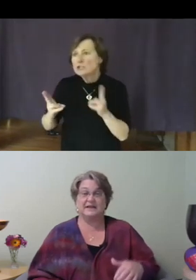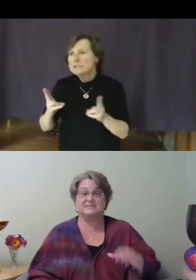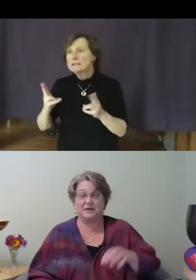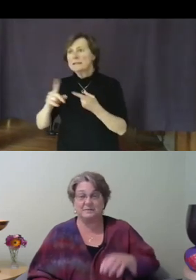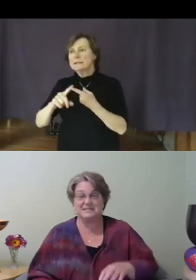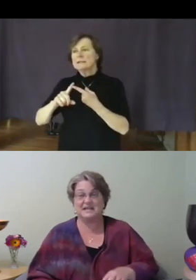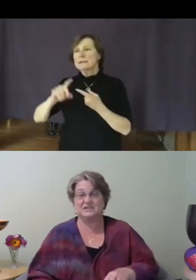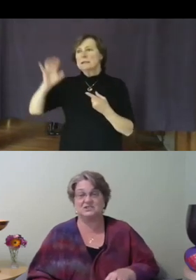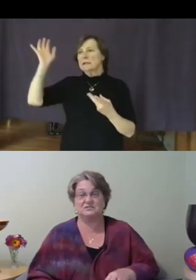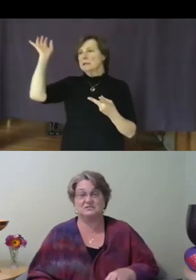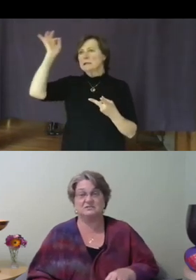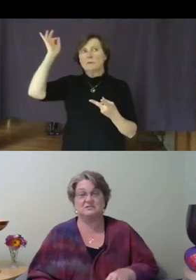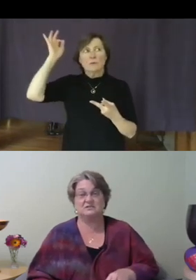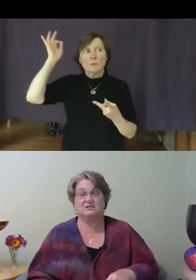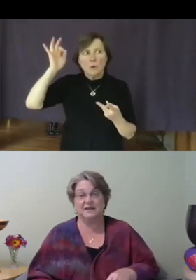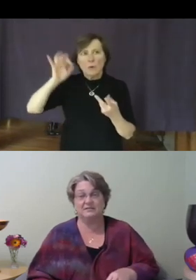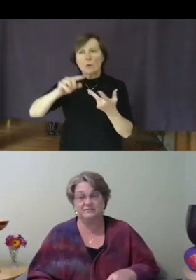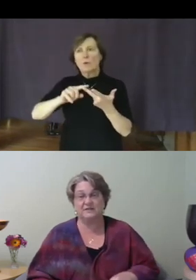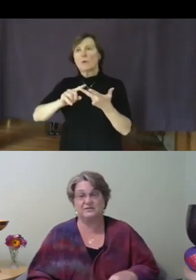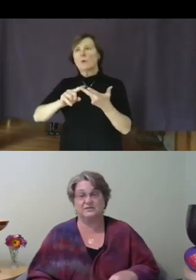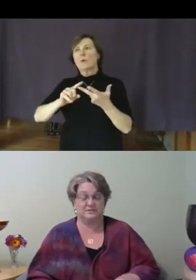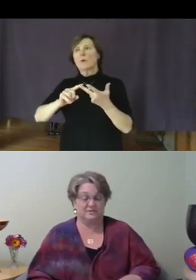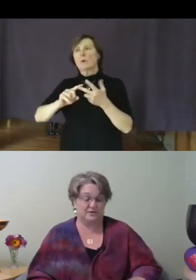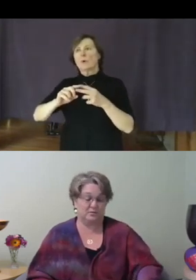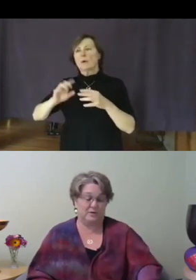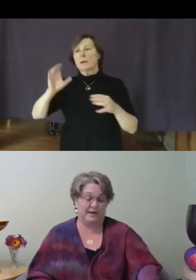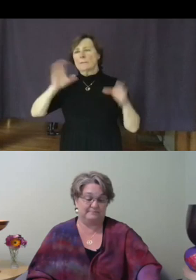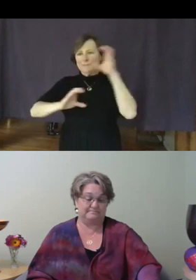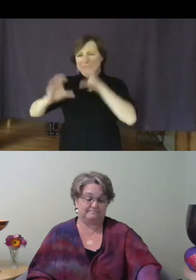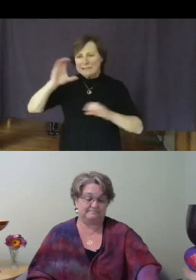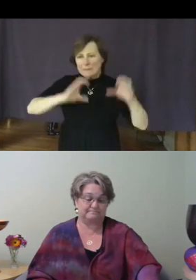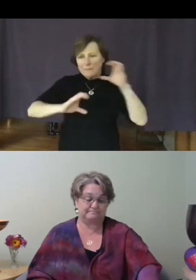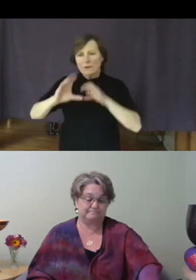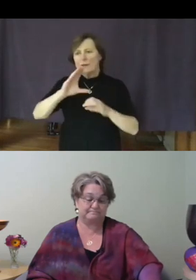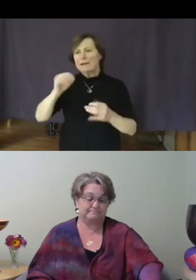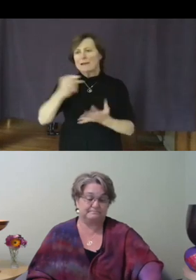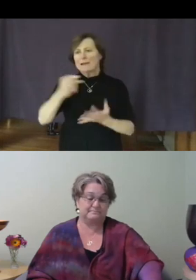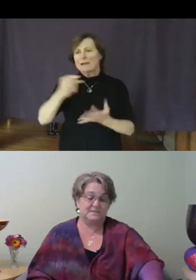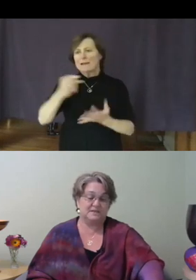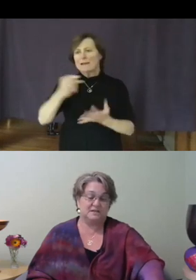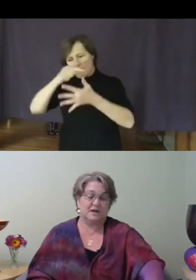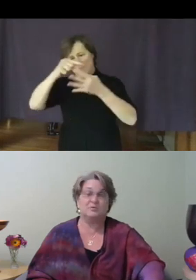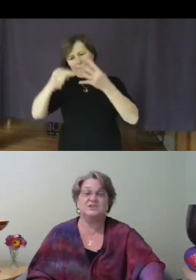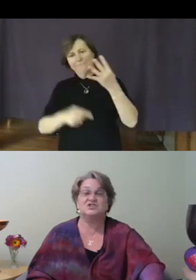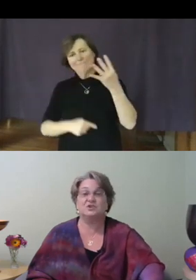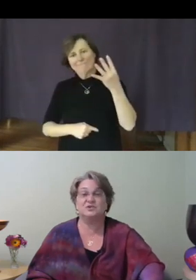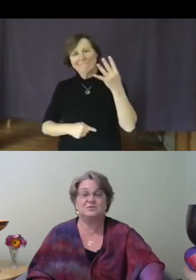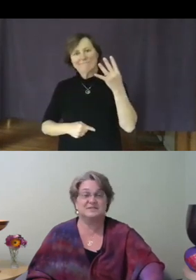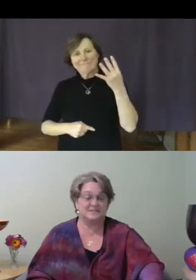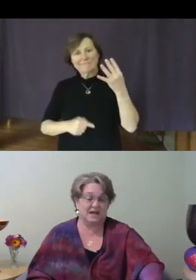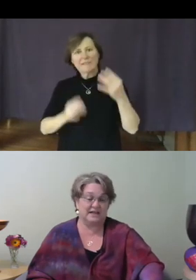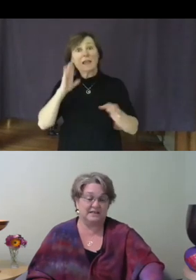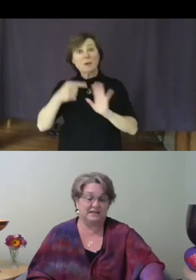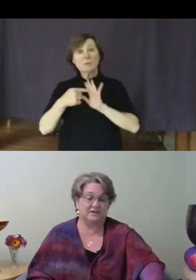experimentation, and failures, along the way. I'm going to show you a slide here